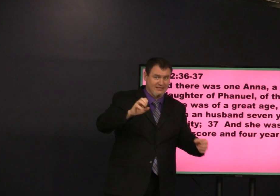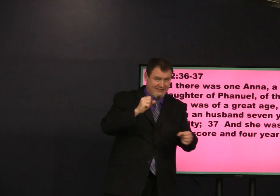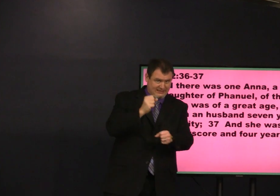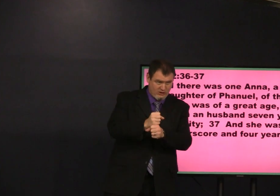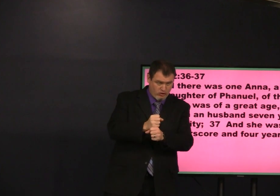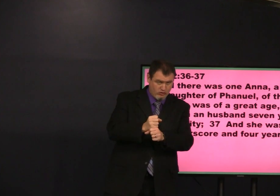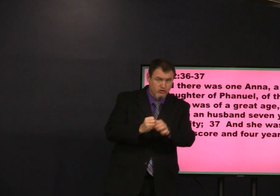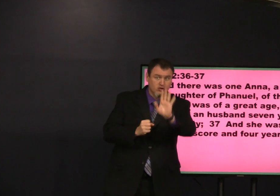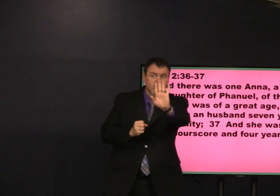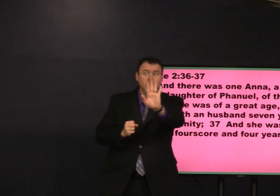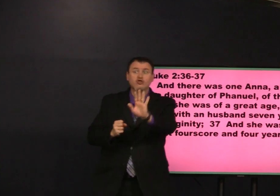and four years